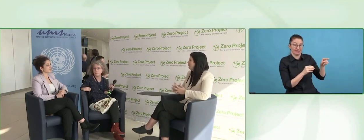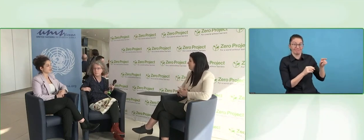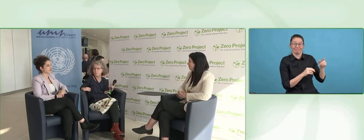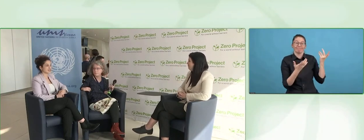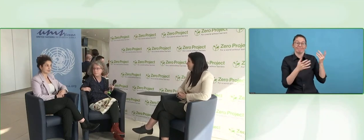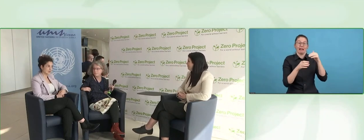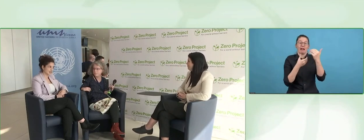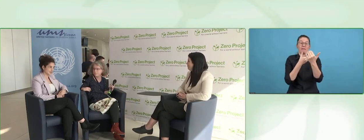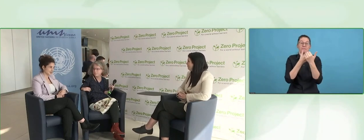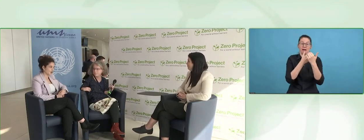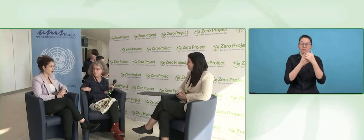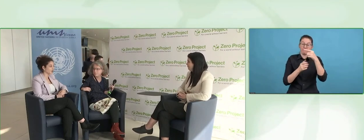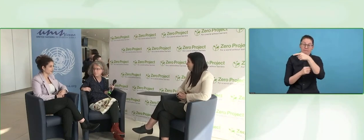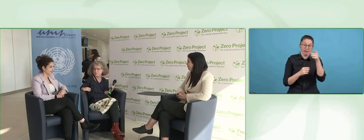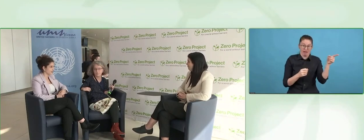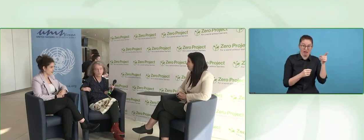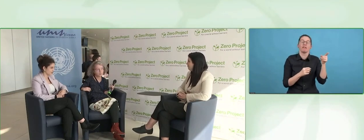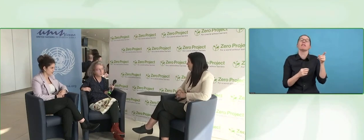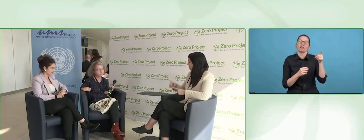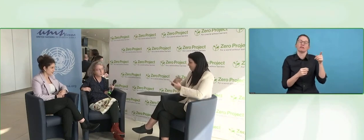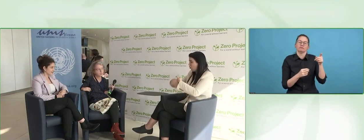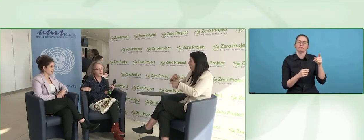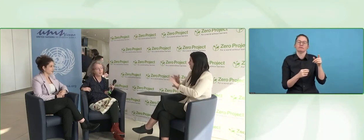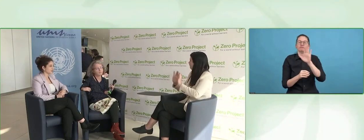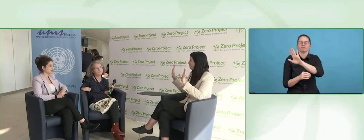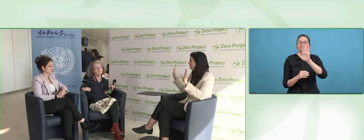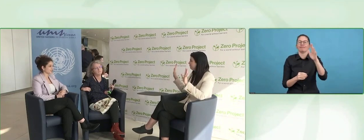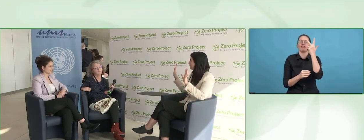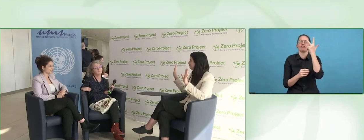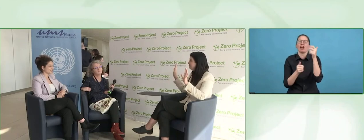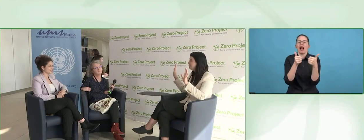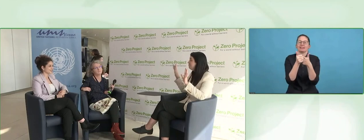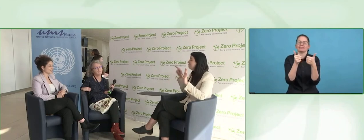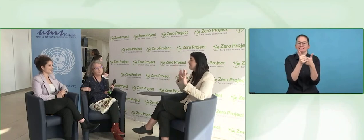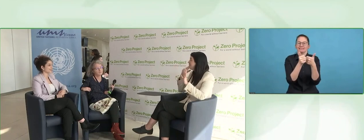interpreter was one, all day long, and I want to change it that I